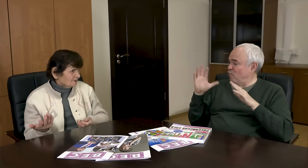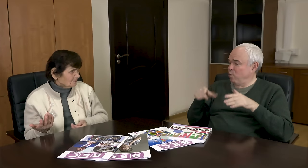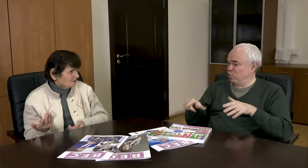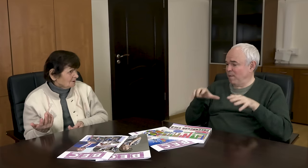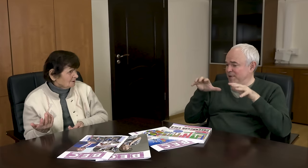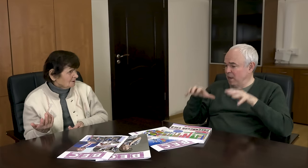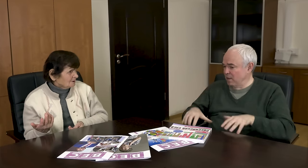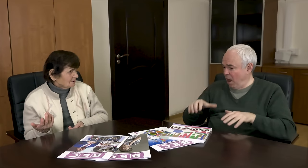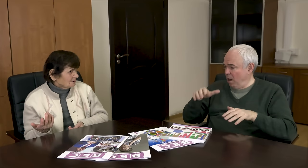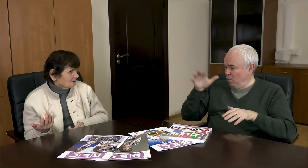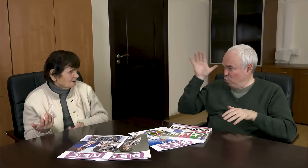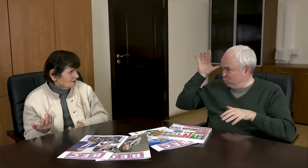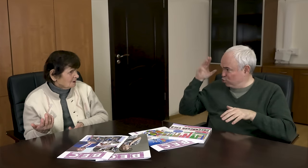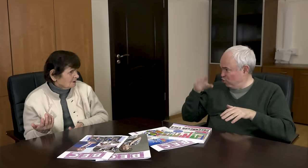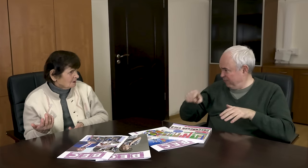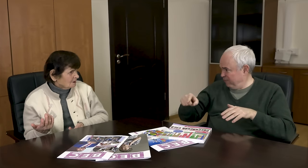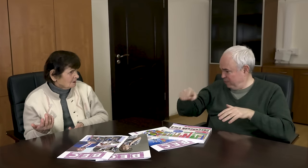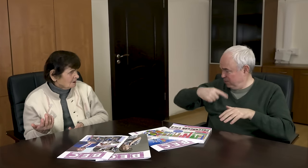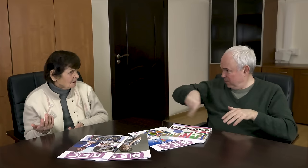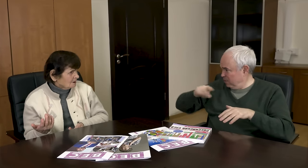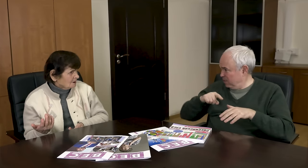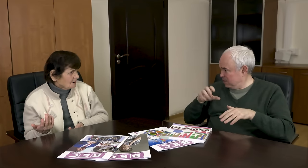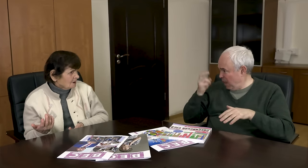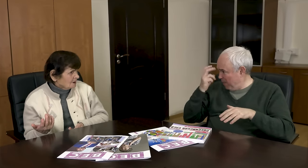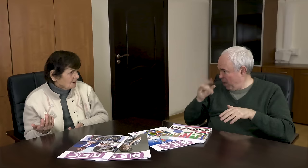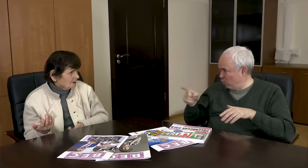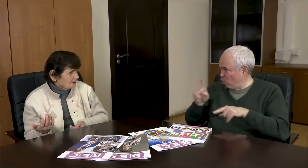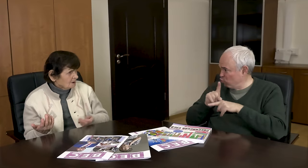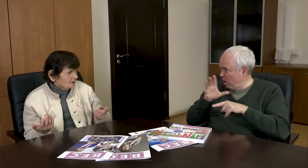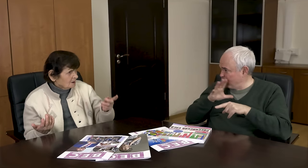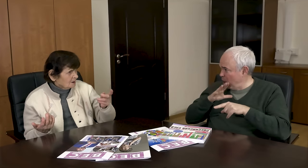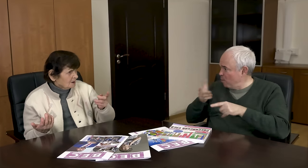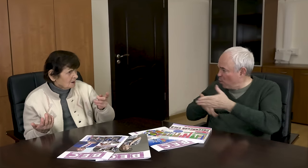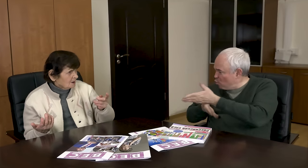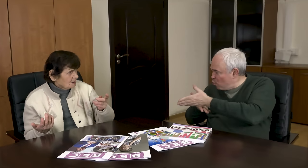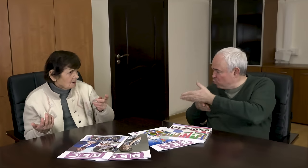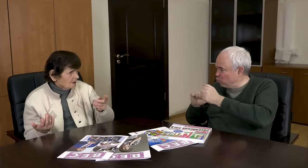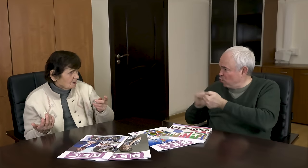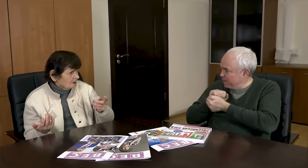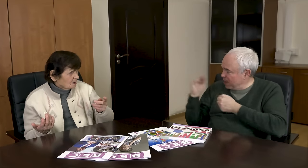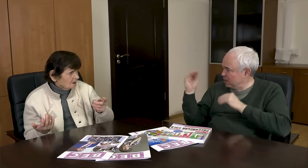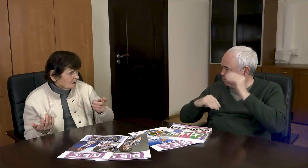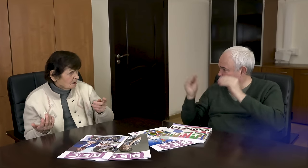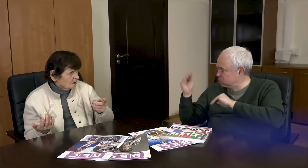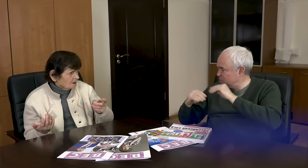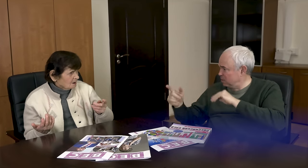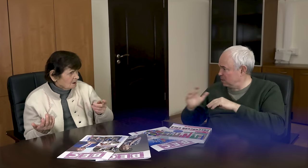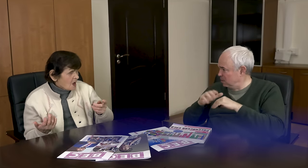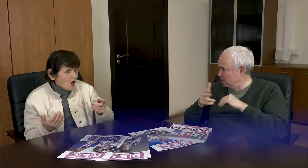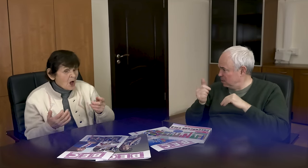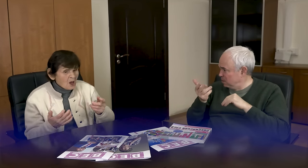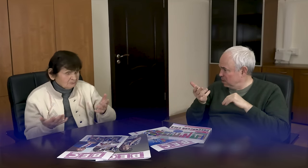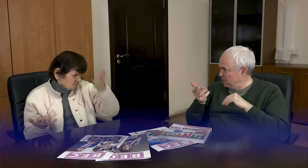The Chairman of the Kuibyshev Club of the Deaf should have helped you collect documents, right?